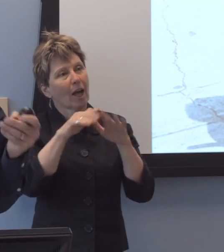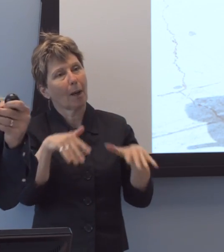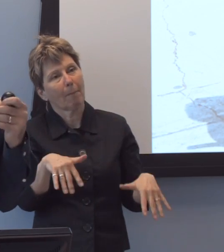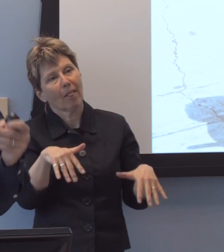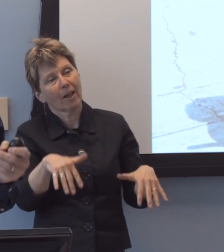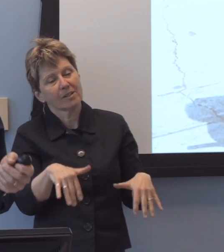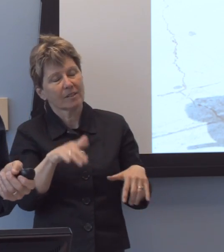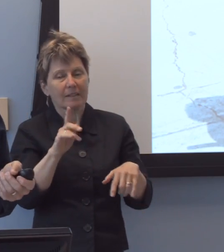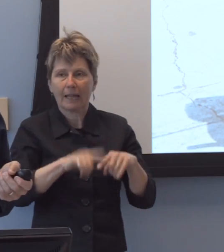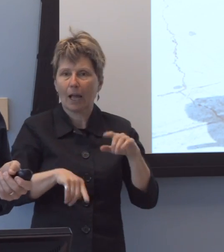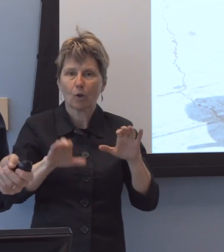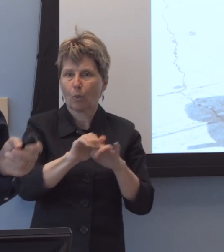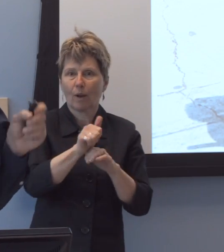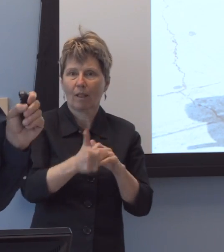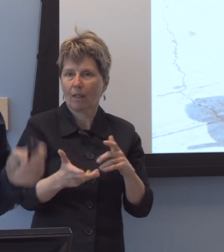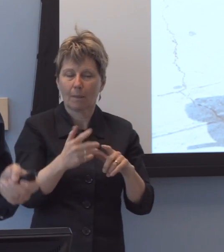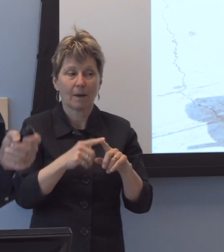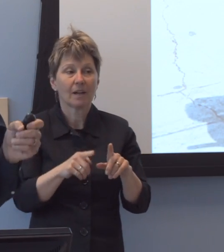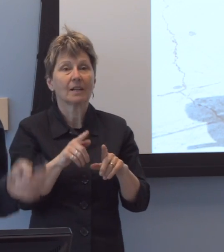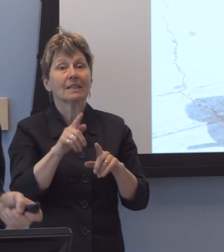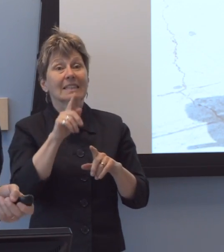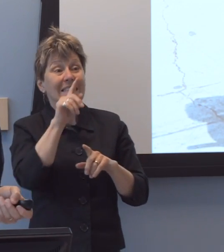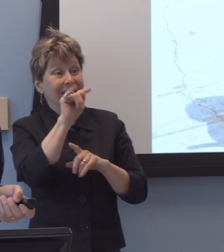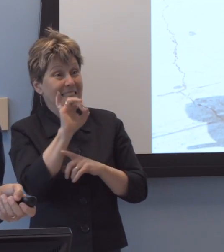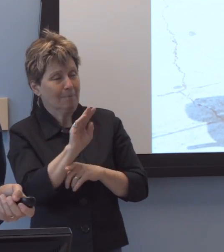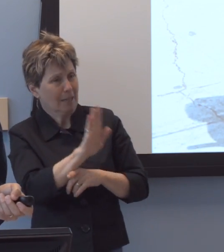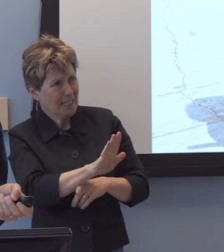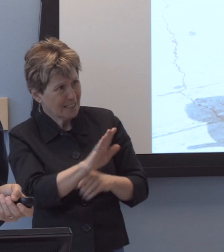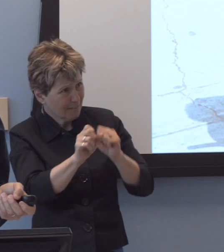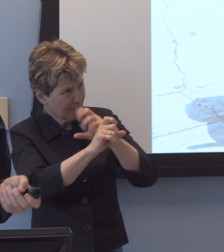Tim's vision was really that residual ability paradigm,